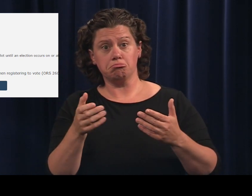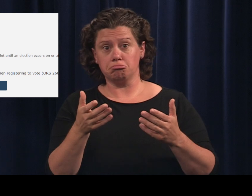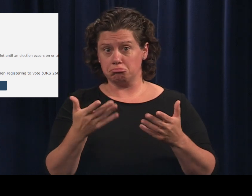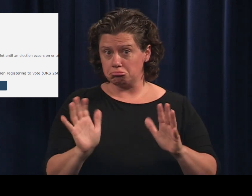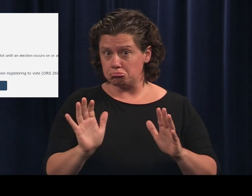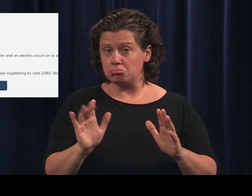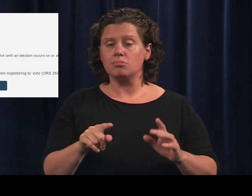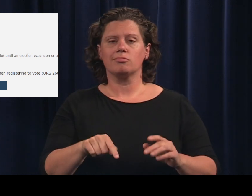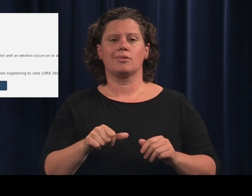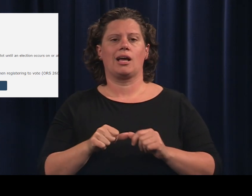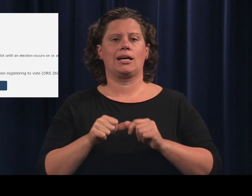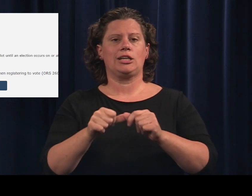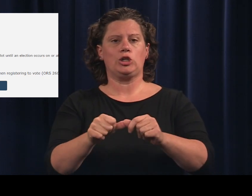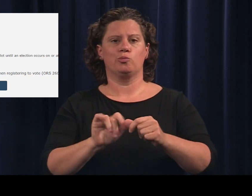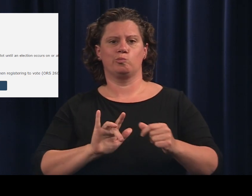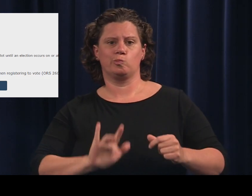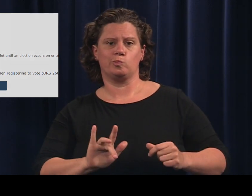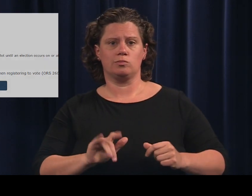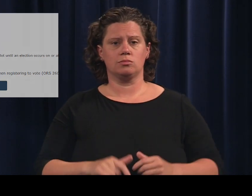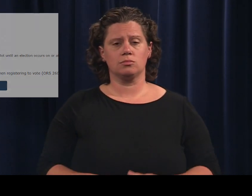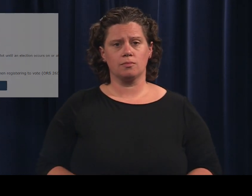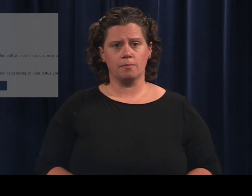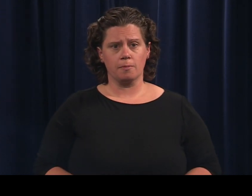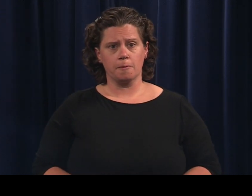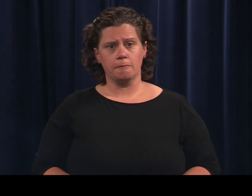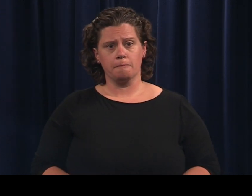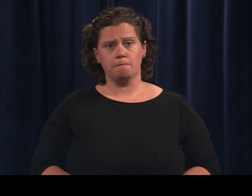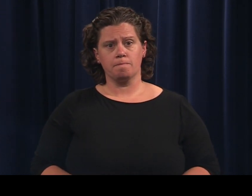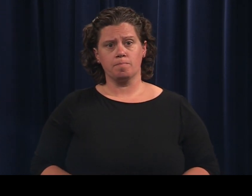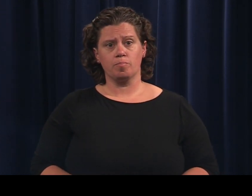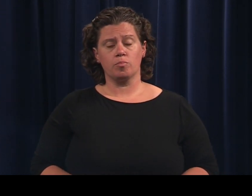Then click the button continue.